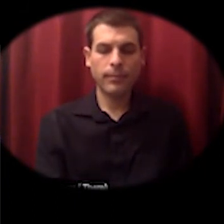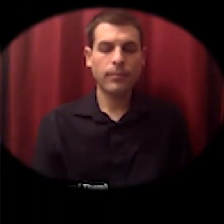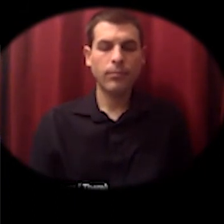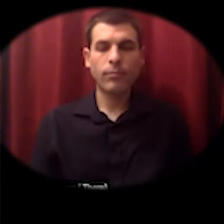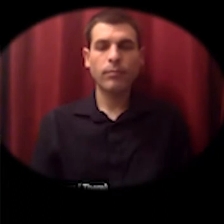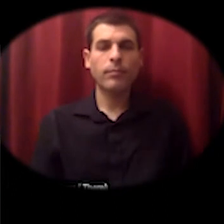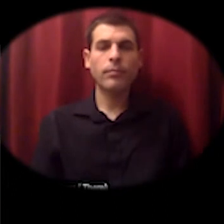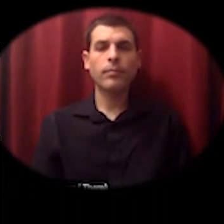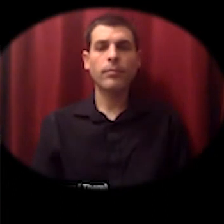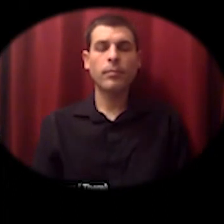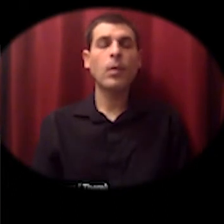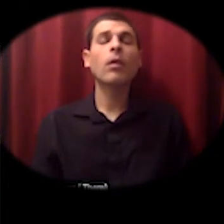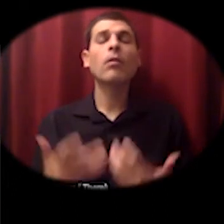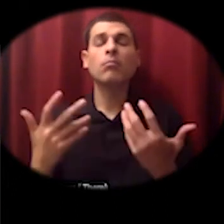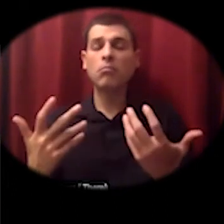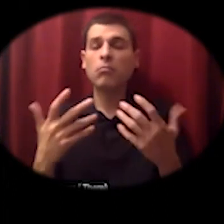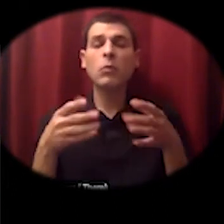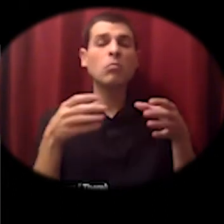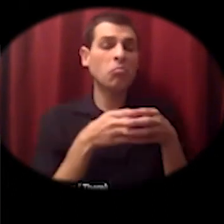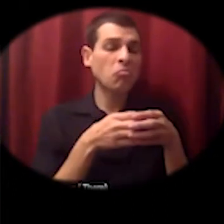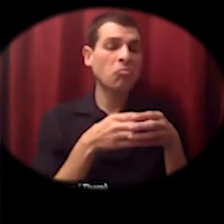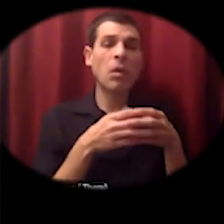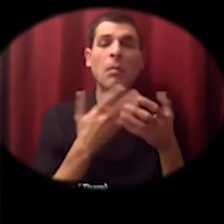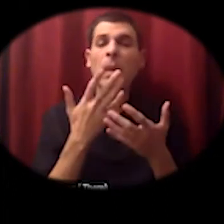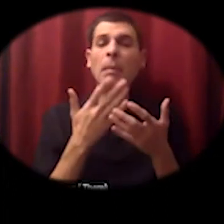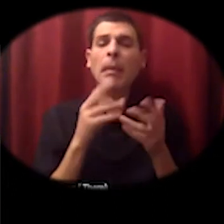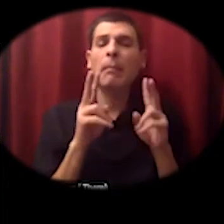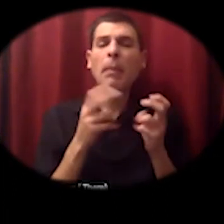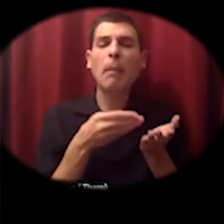as small as buying clubs and as large as regional food shed projects